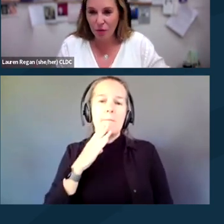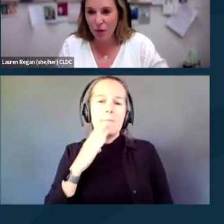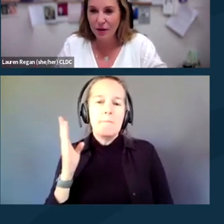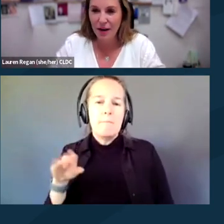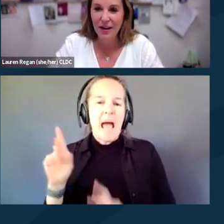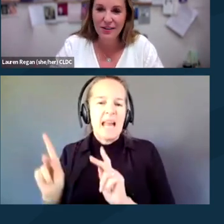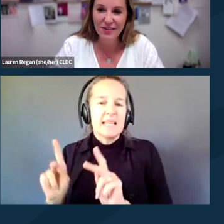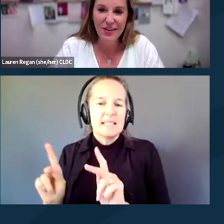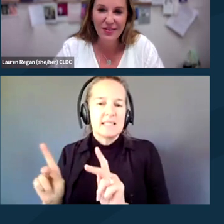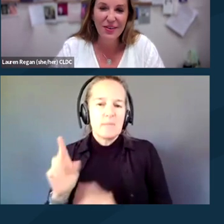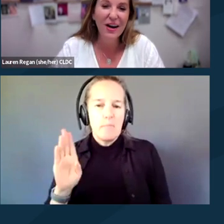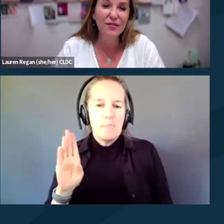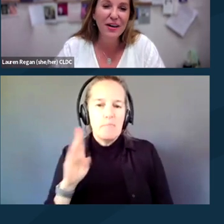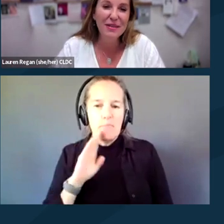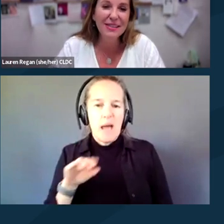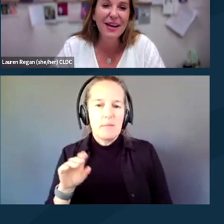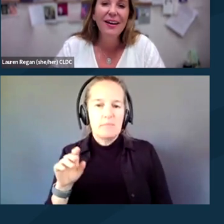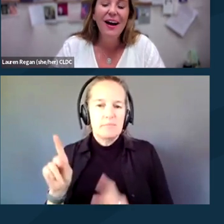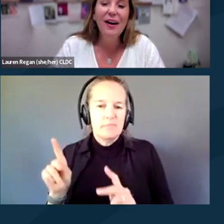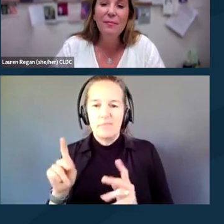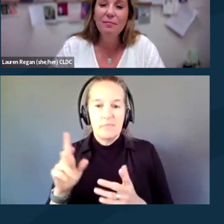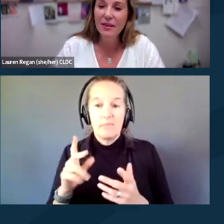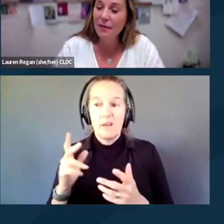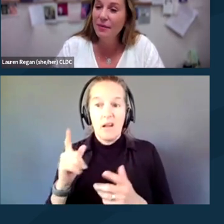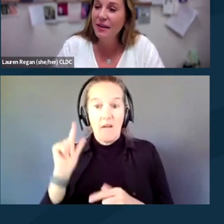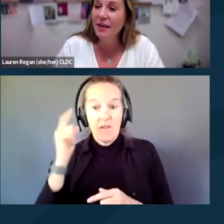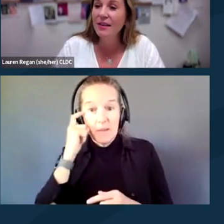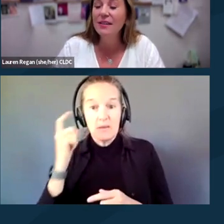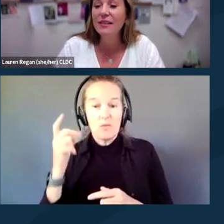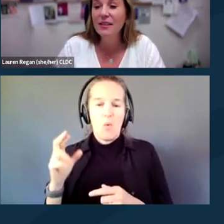or our frenemies can be a significant compromise